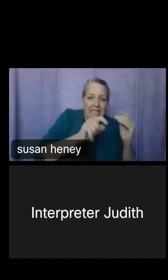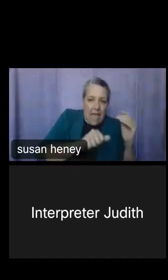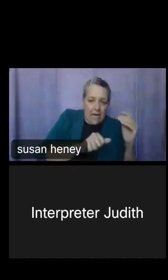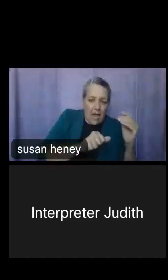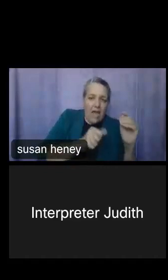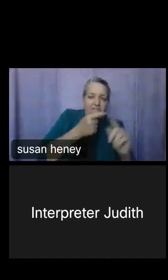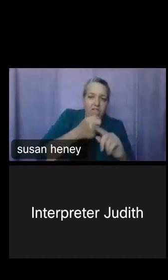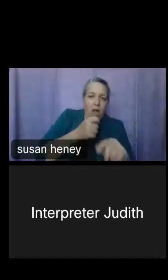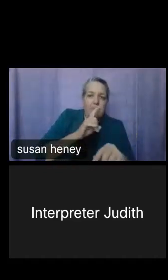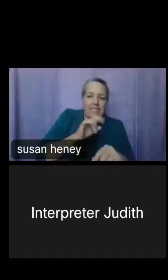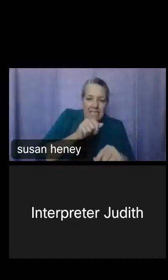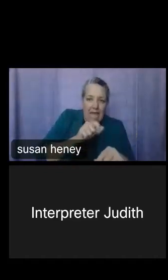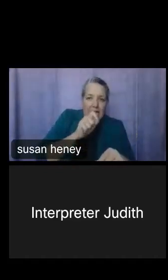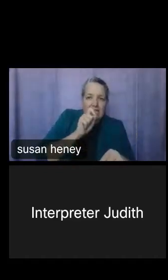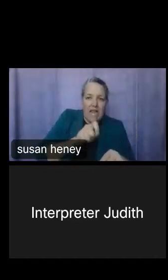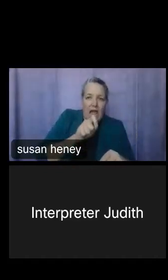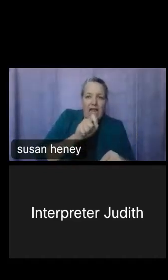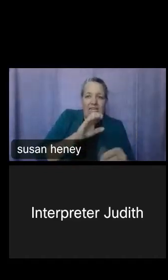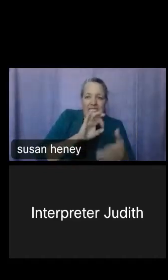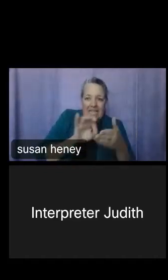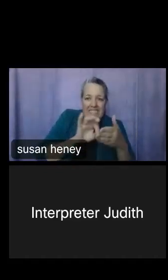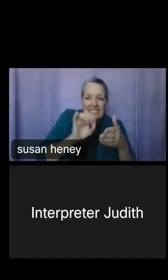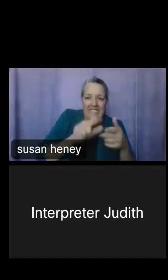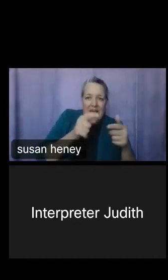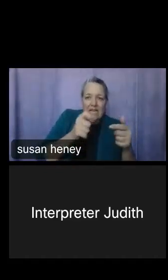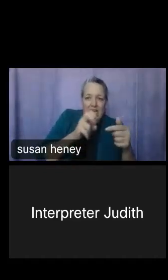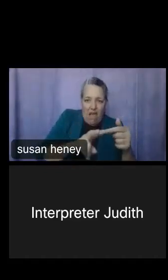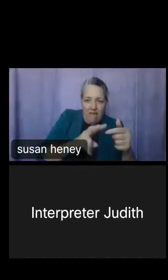You can look up, you know, what's the percentage of people who are disabled within the state